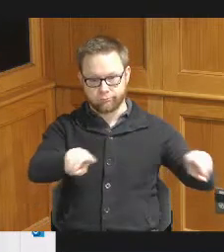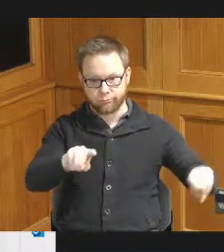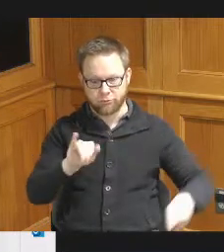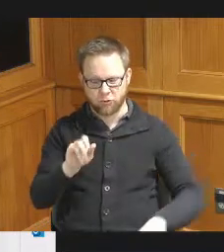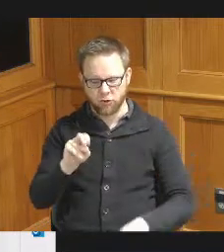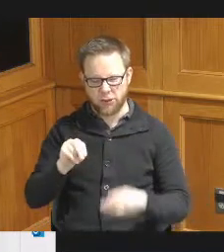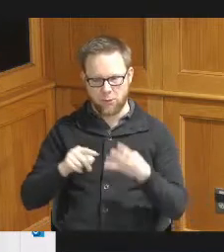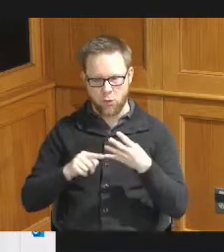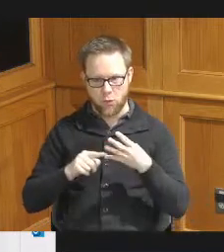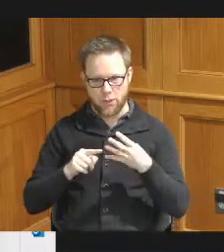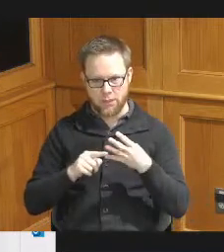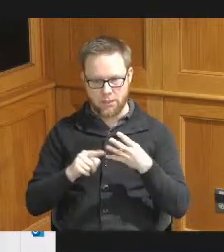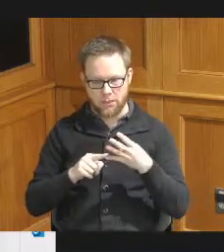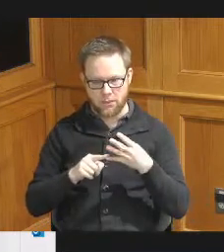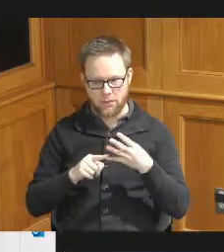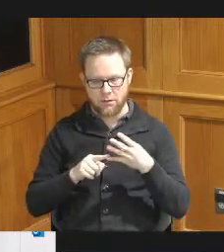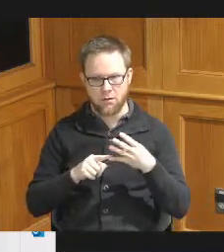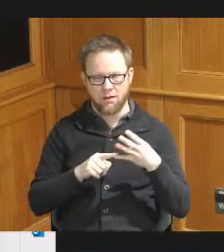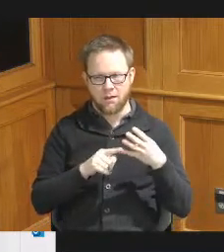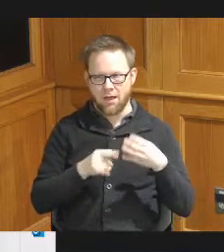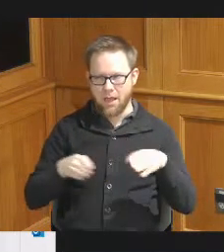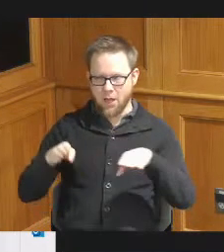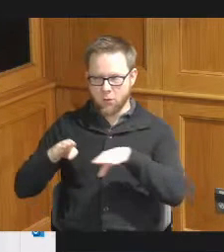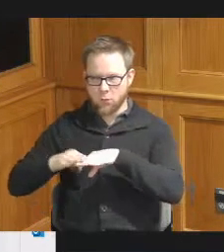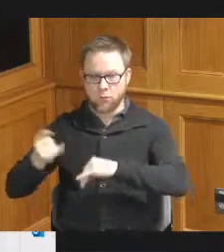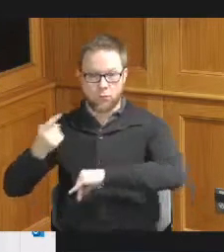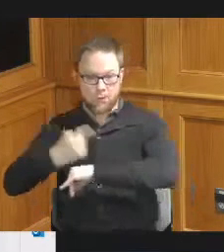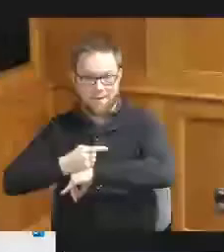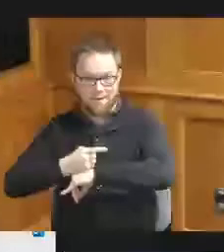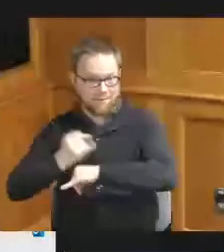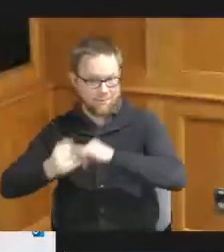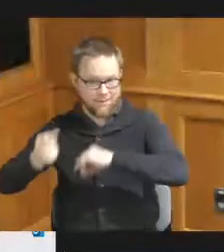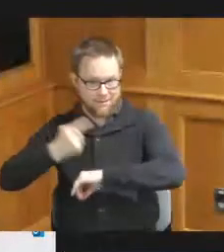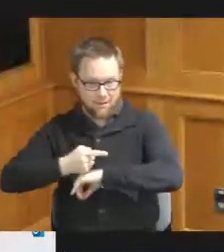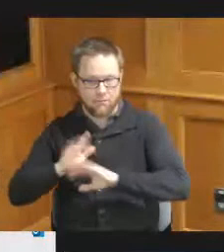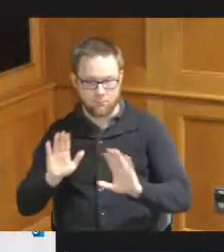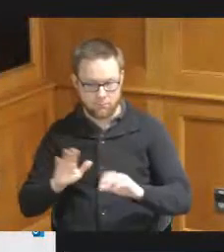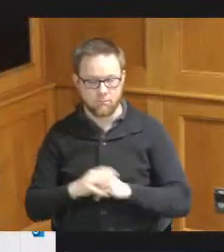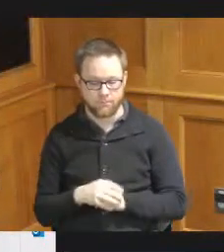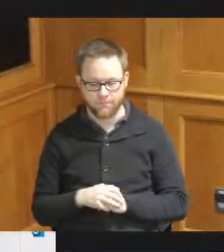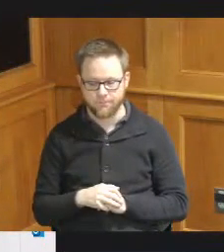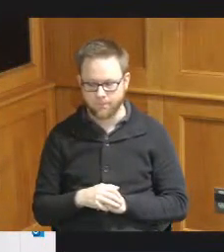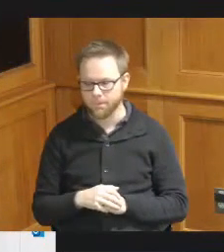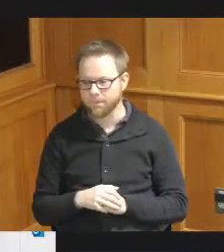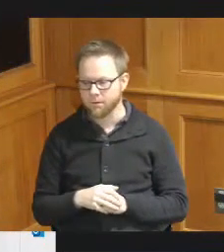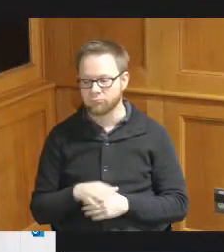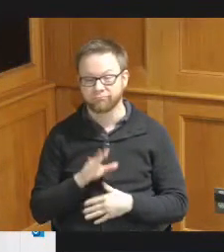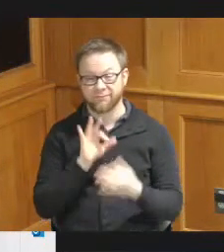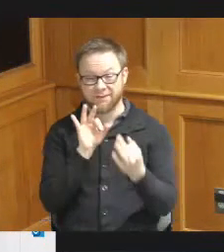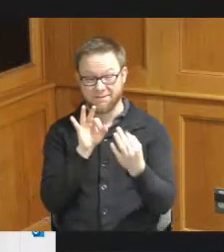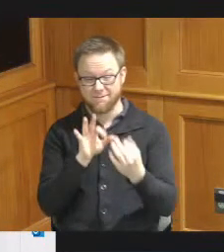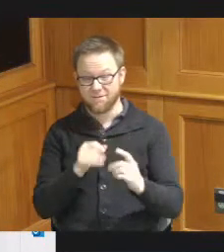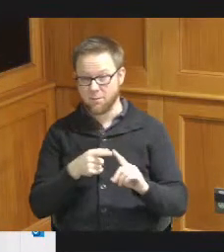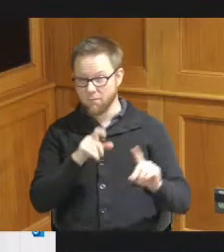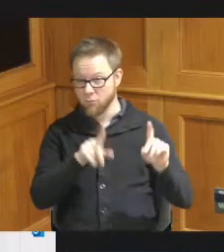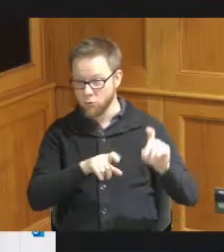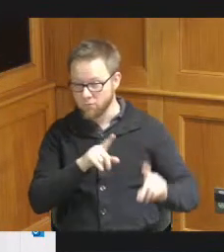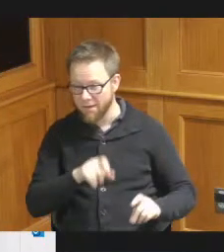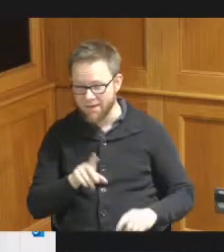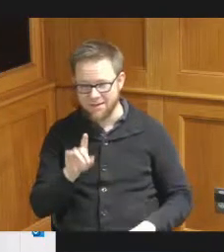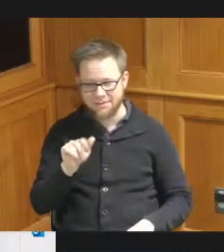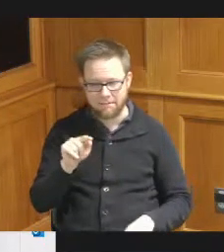that was closed that's closing as of today so some of the feedback and data feedback